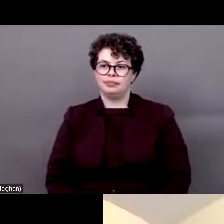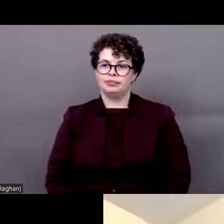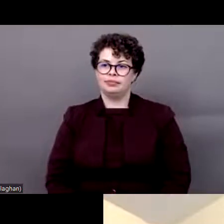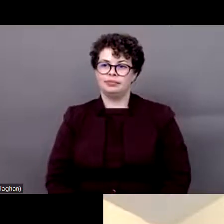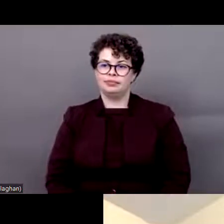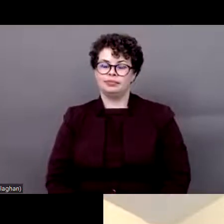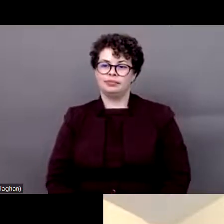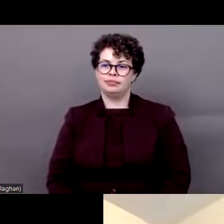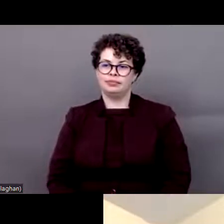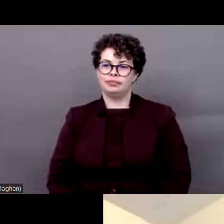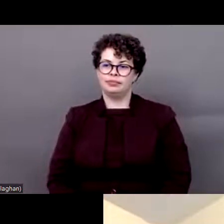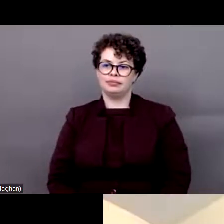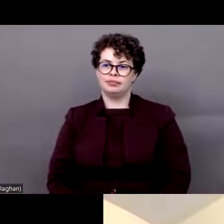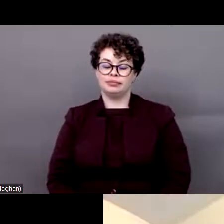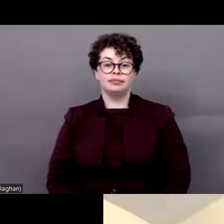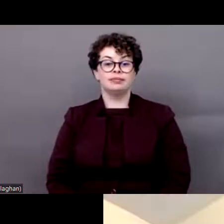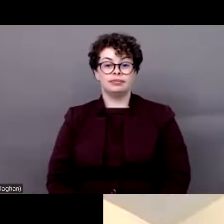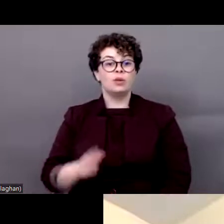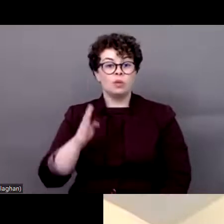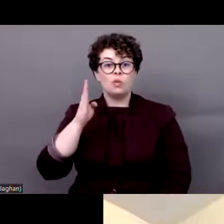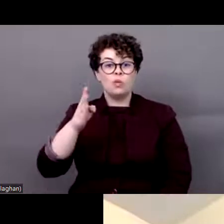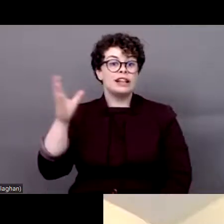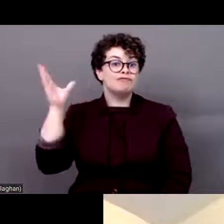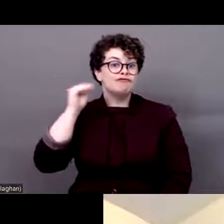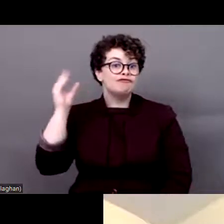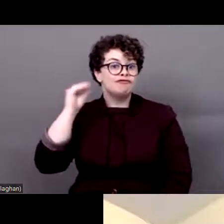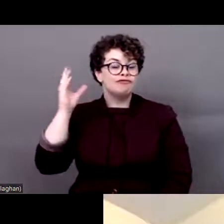an option -- (?) but please do not